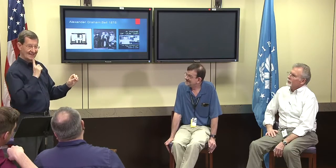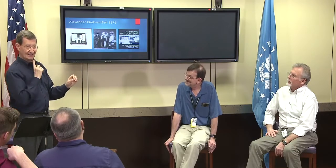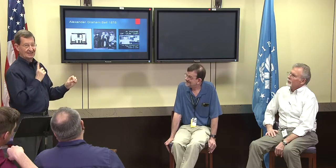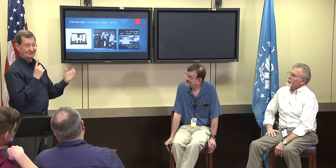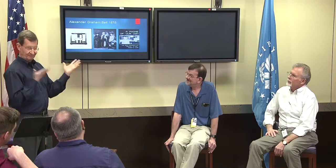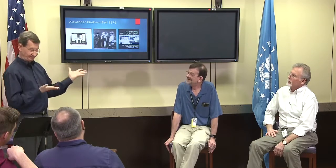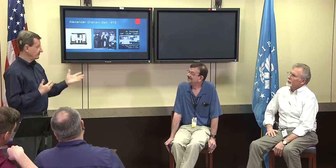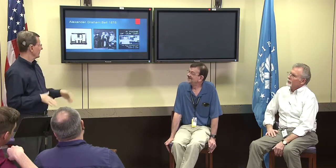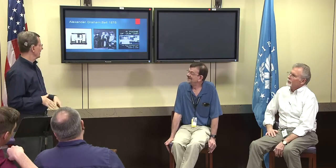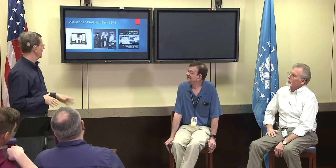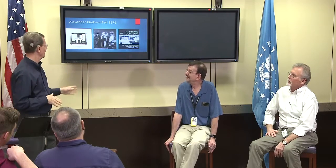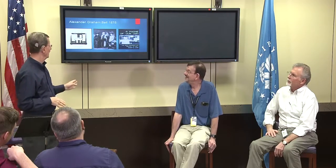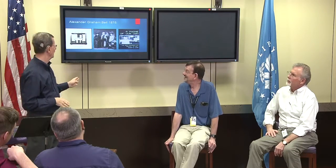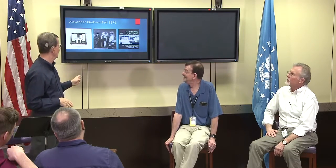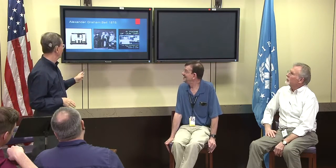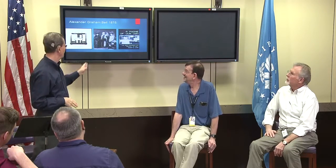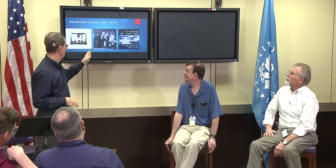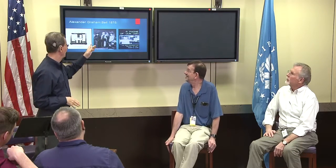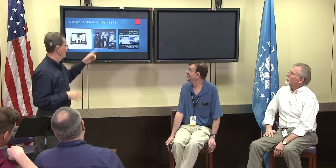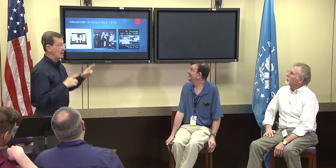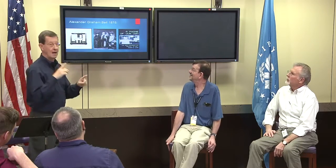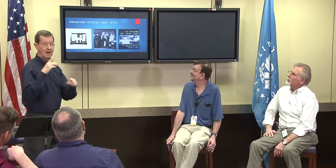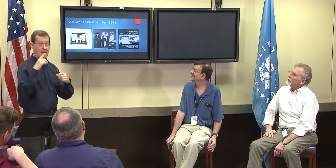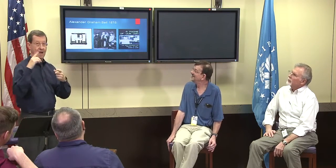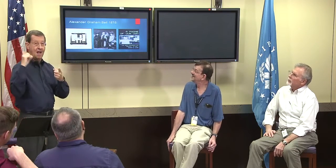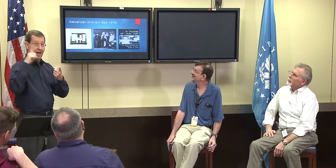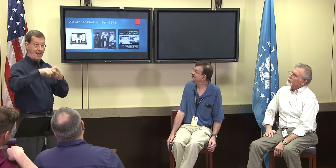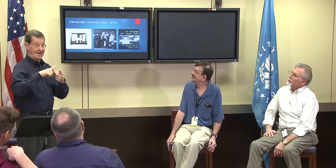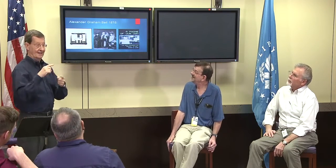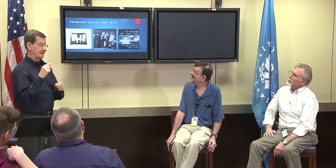of no benefit to the deaf world